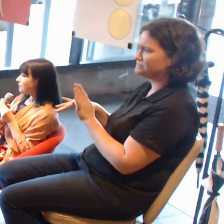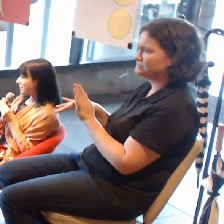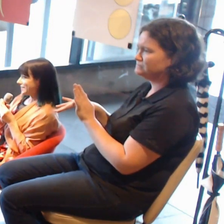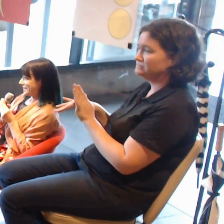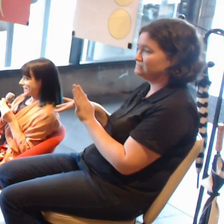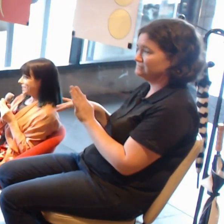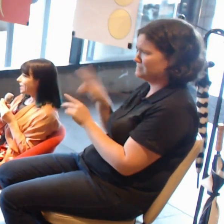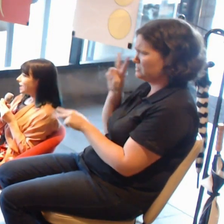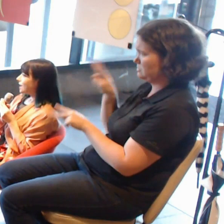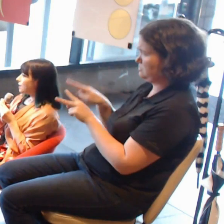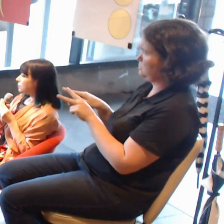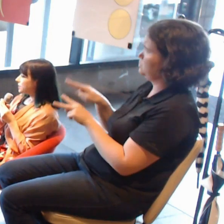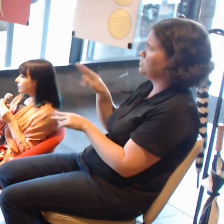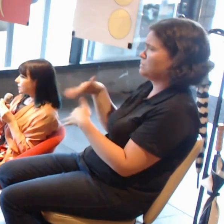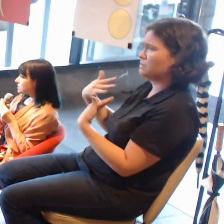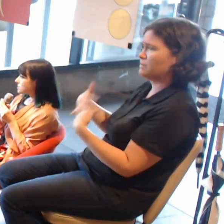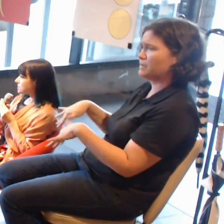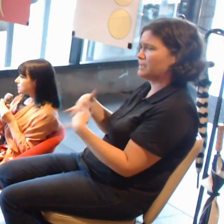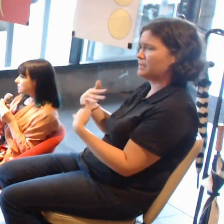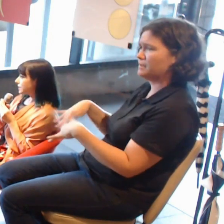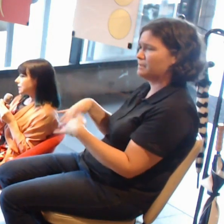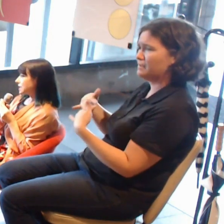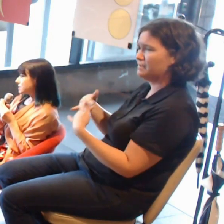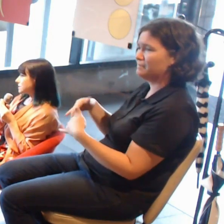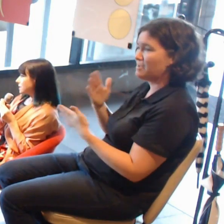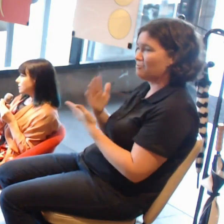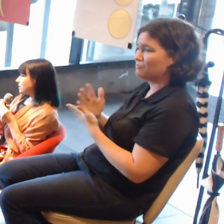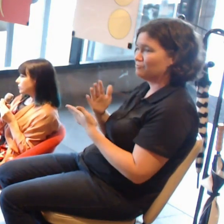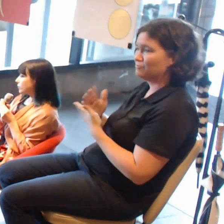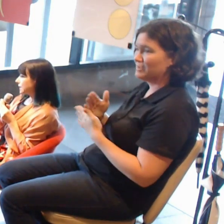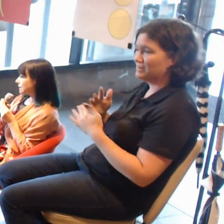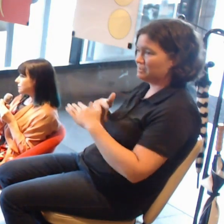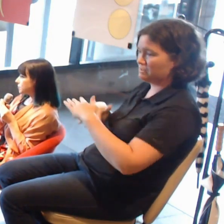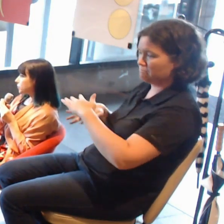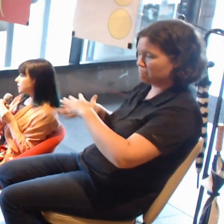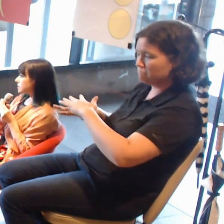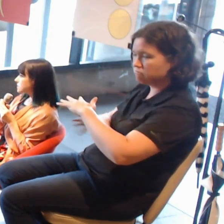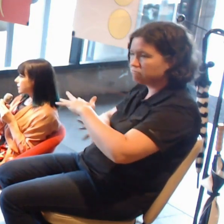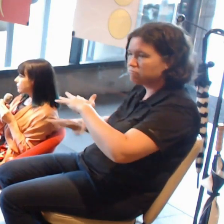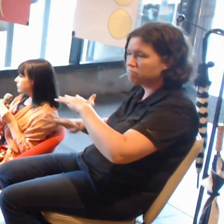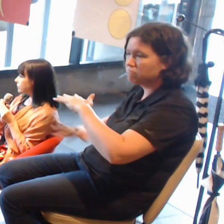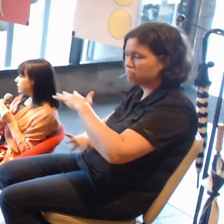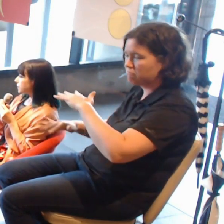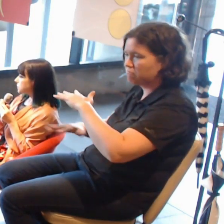But in fact, it belies a really laborious commission process.